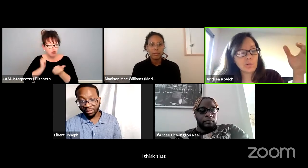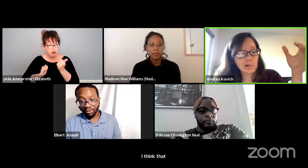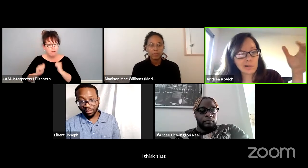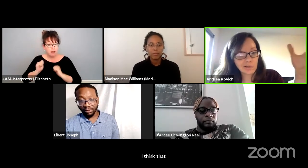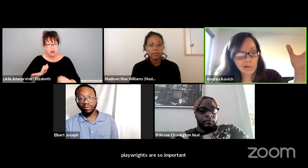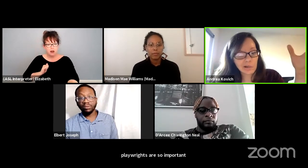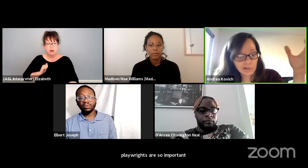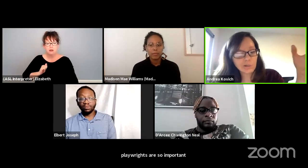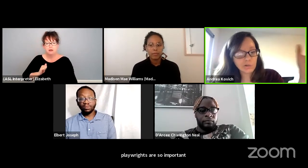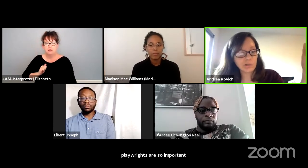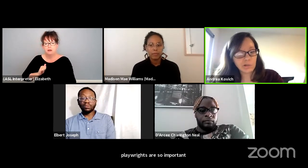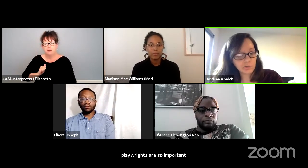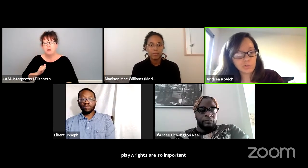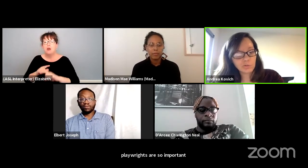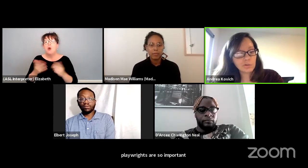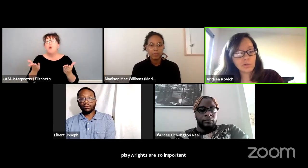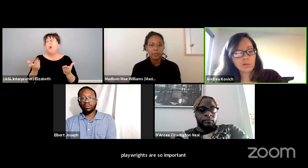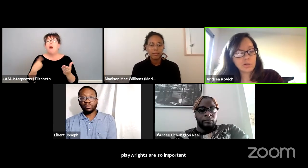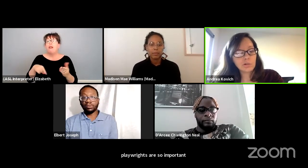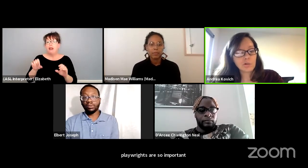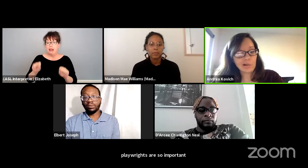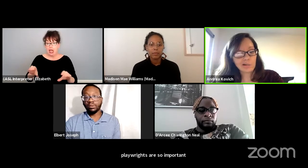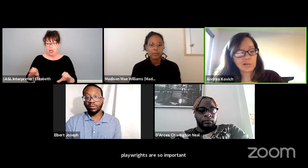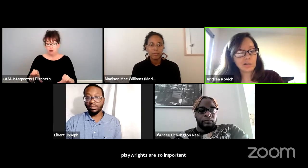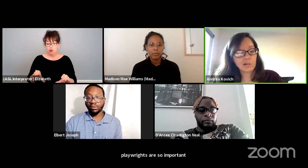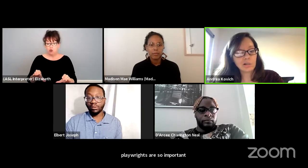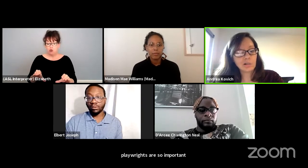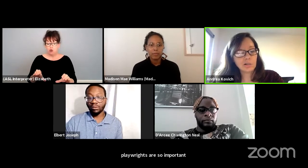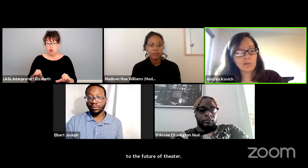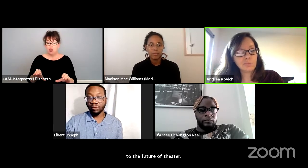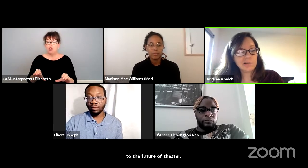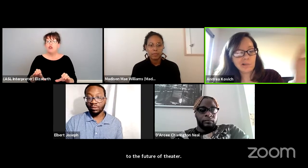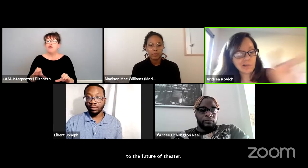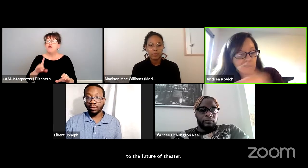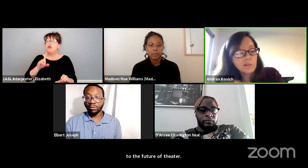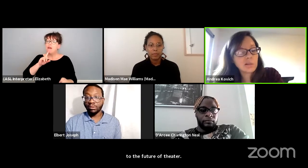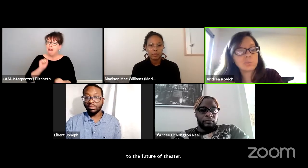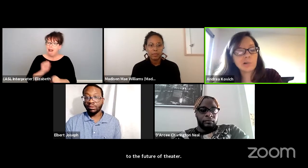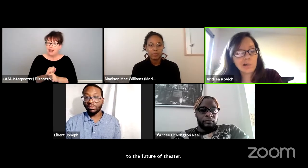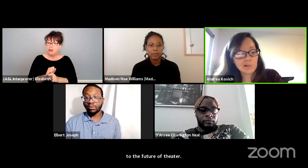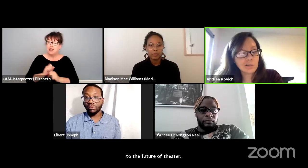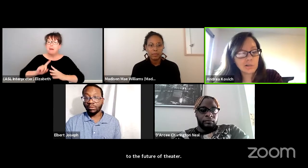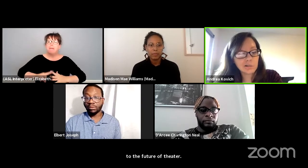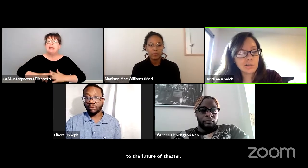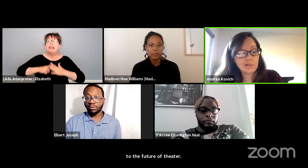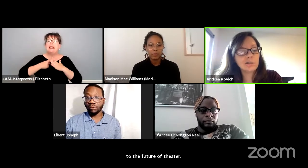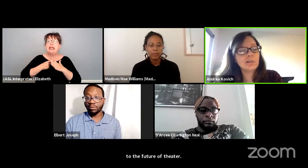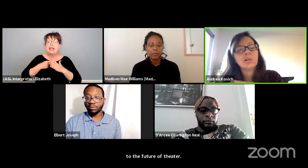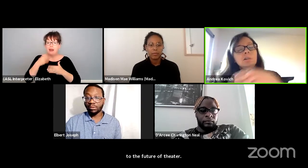and what they can do to actually begin the processes